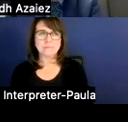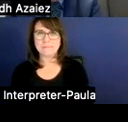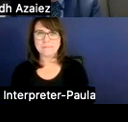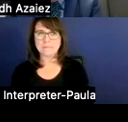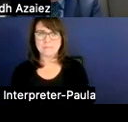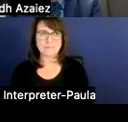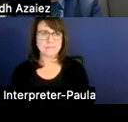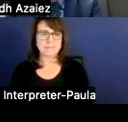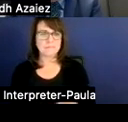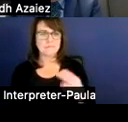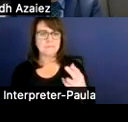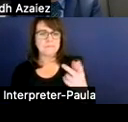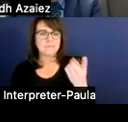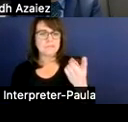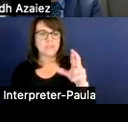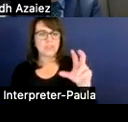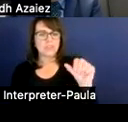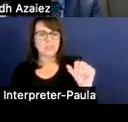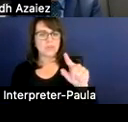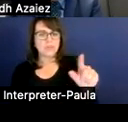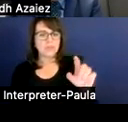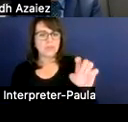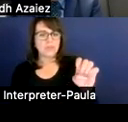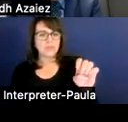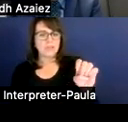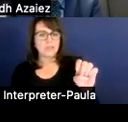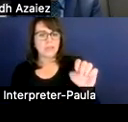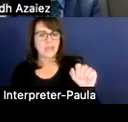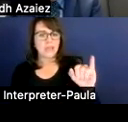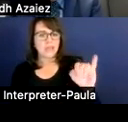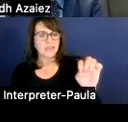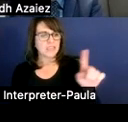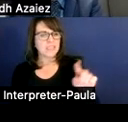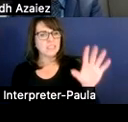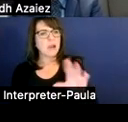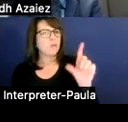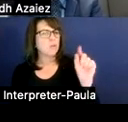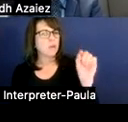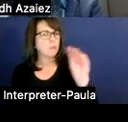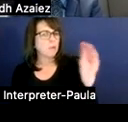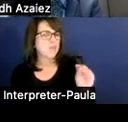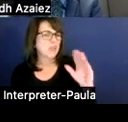It's around 20% of what we collect, it's about 20%. It's maybe a little less than 20%,